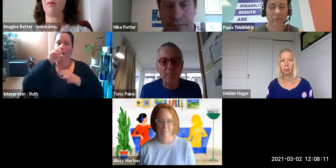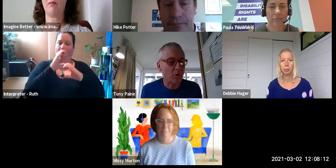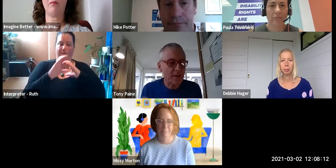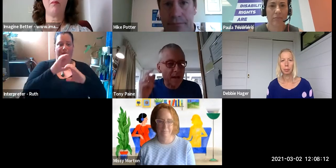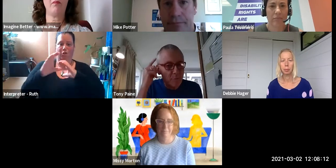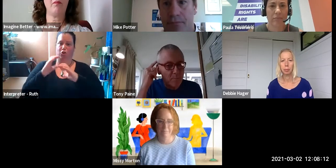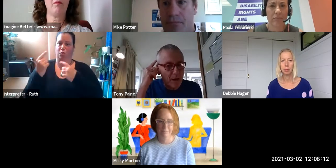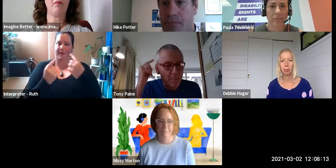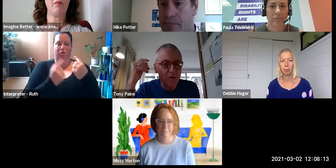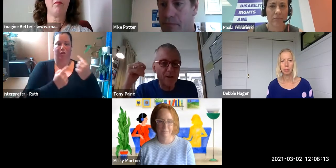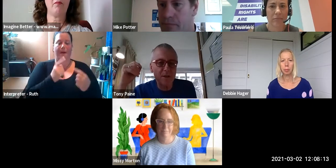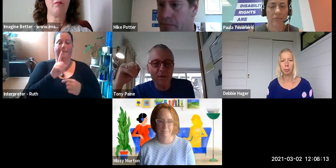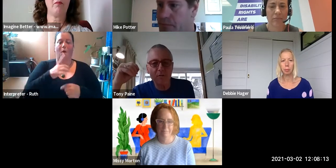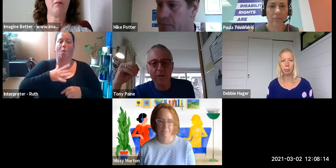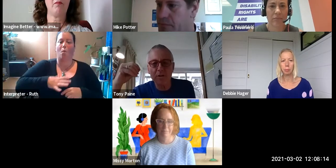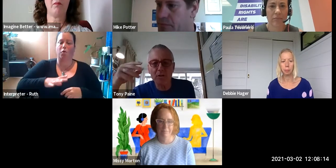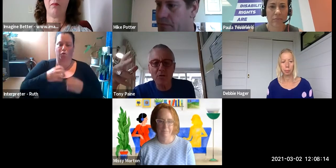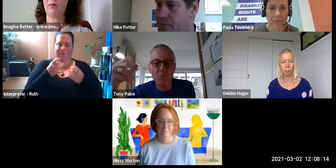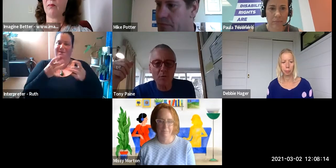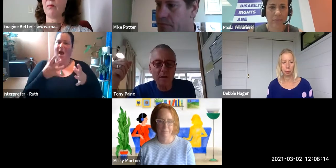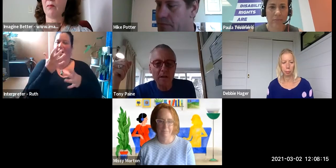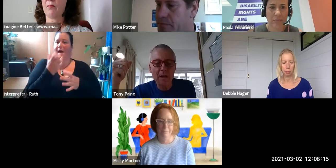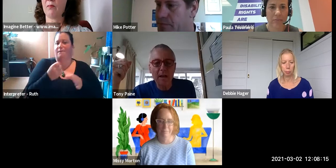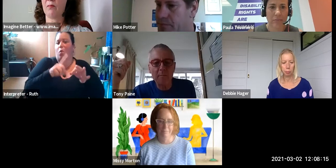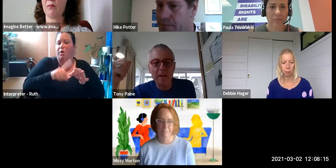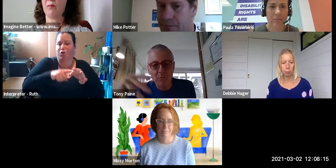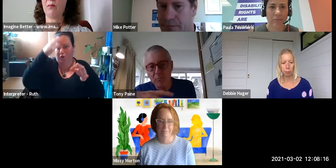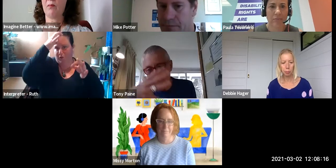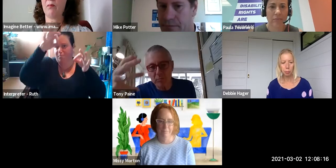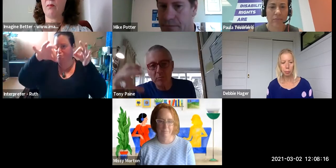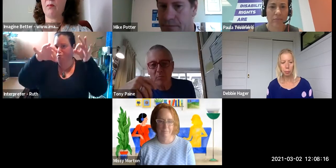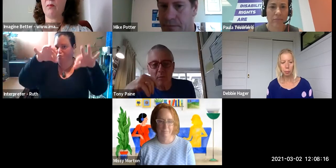but I want to start with - by posing a series of questions to you all. We'll once again,